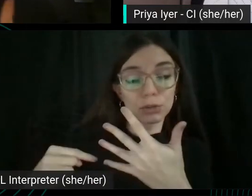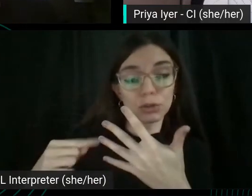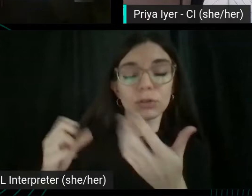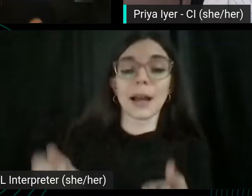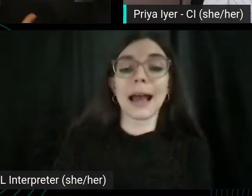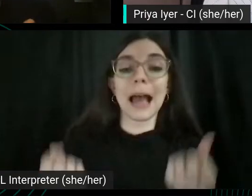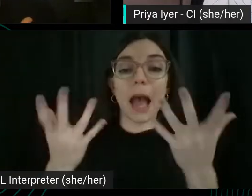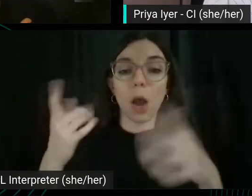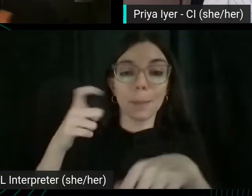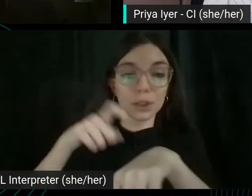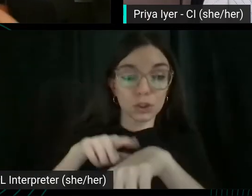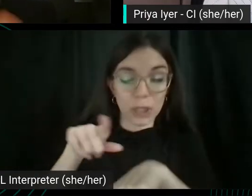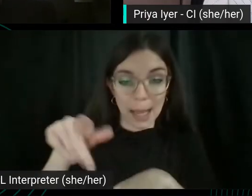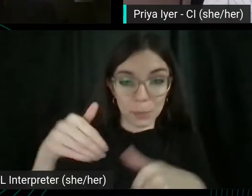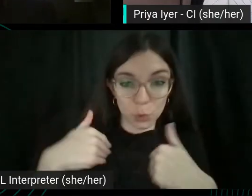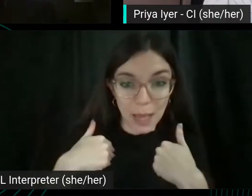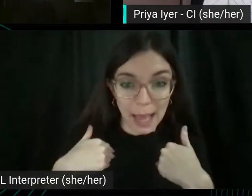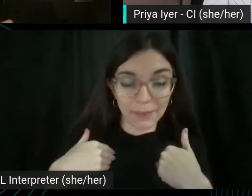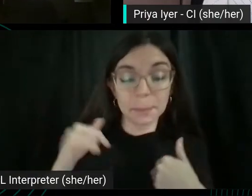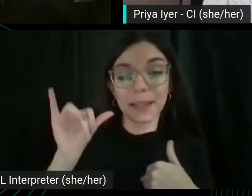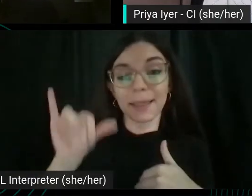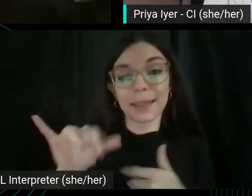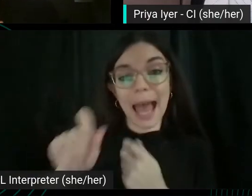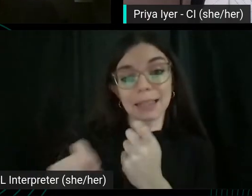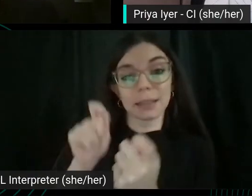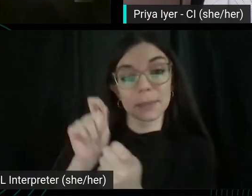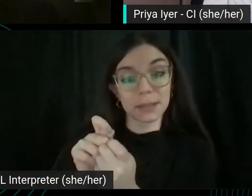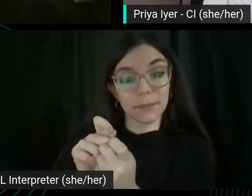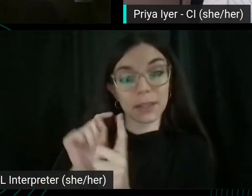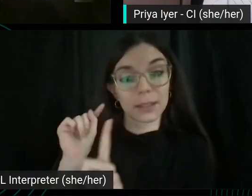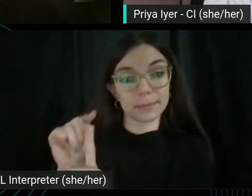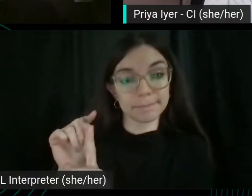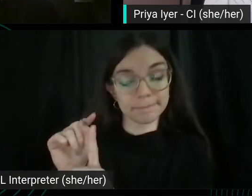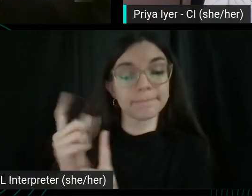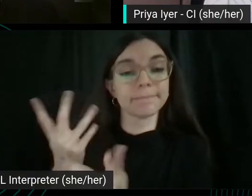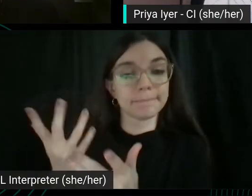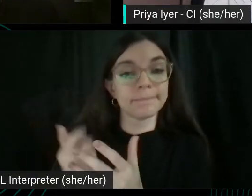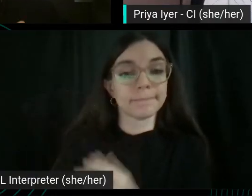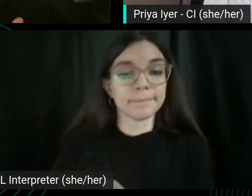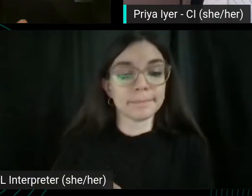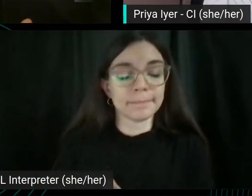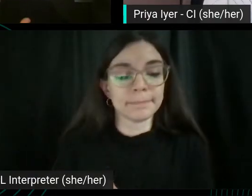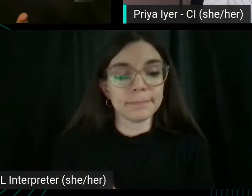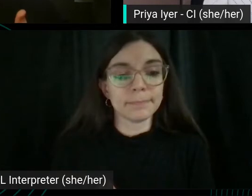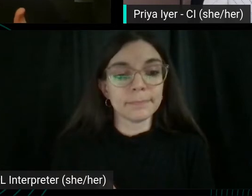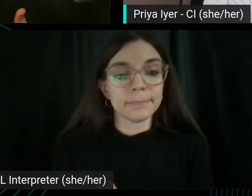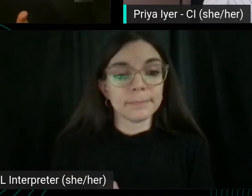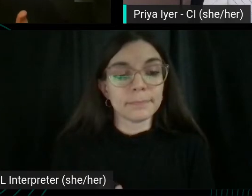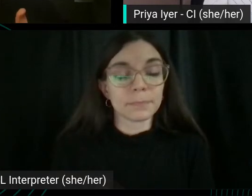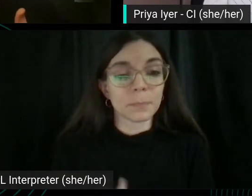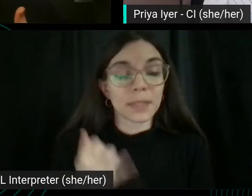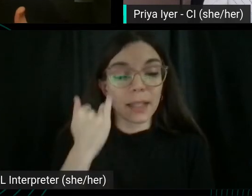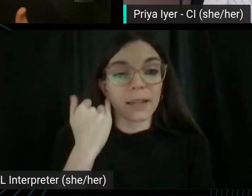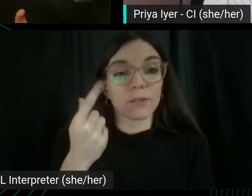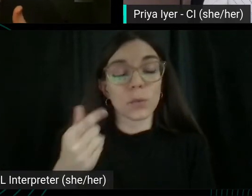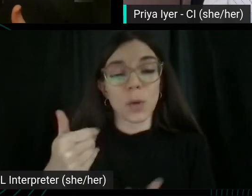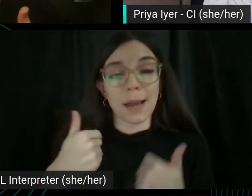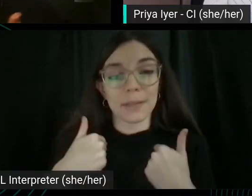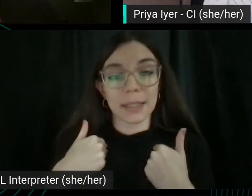do you have to be this specific? Right? Because if, you know, if you're having like let's go back like the